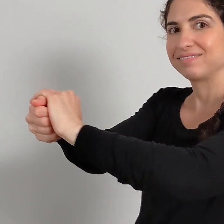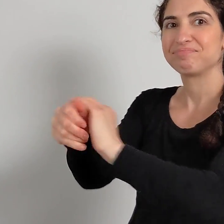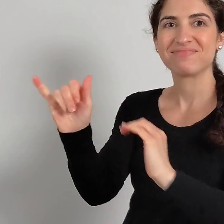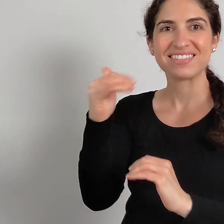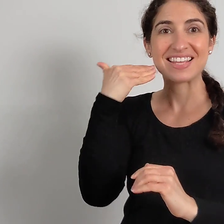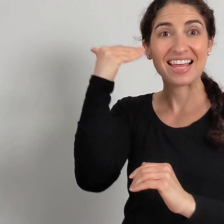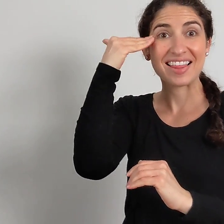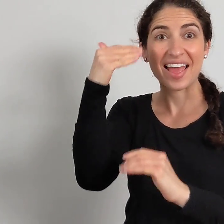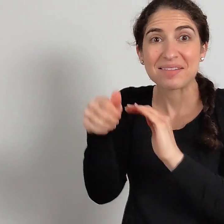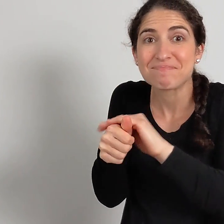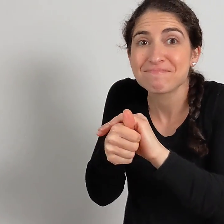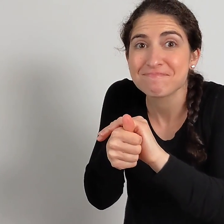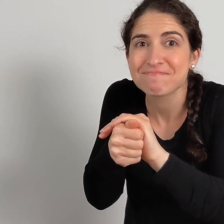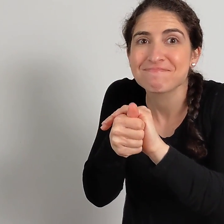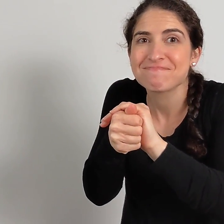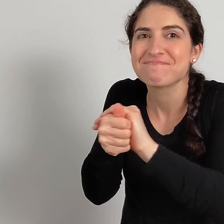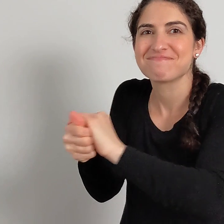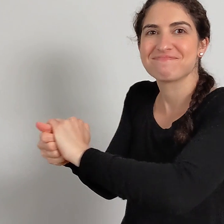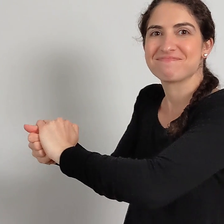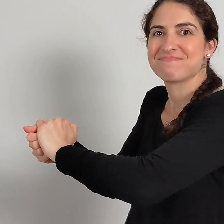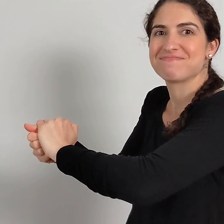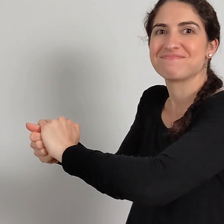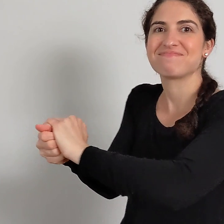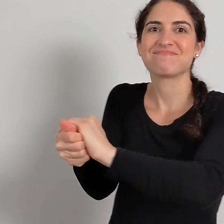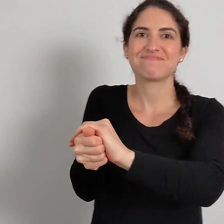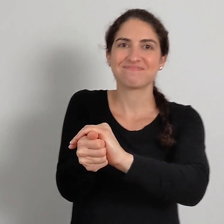It's like the head of a turtle is peeking out.